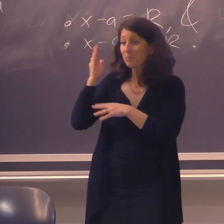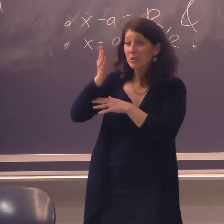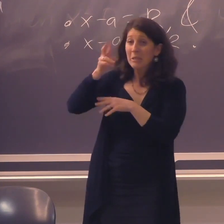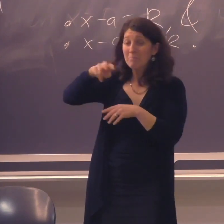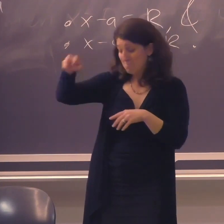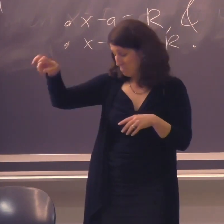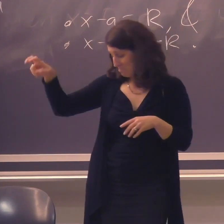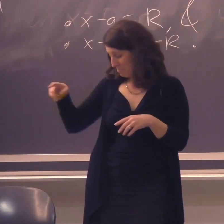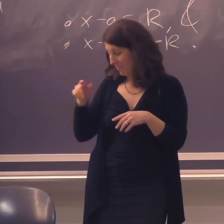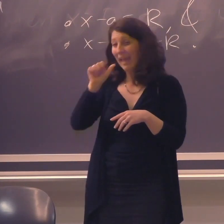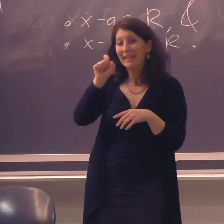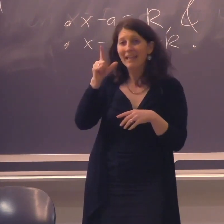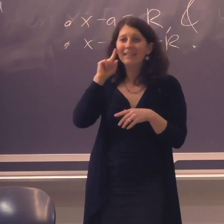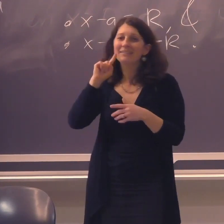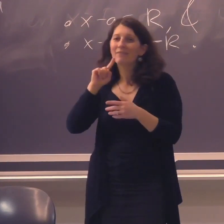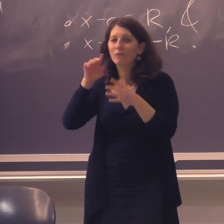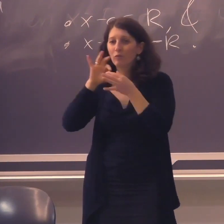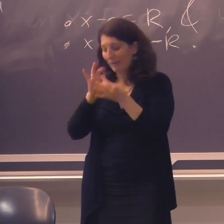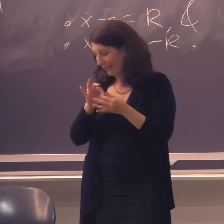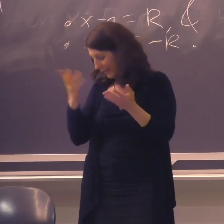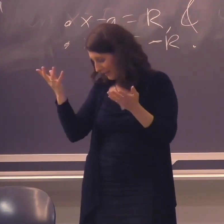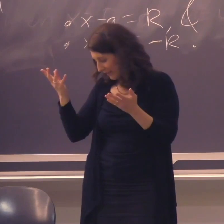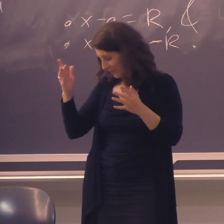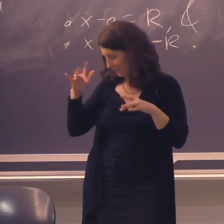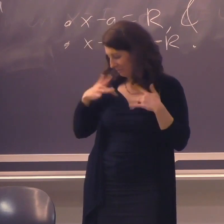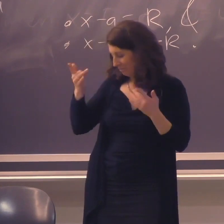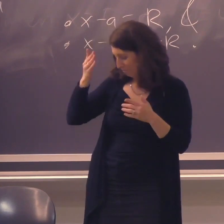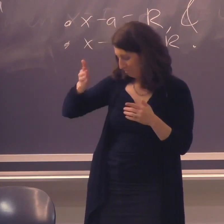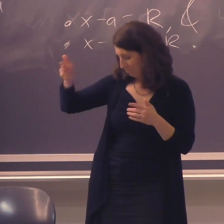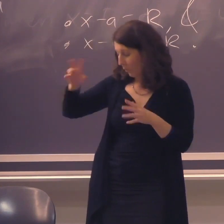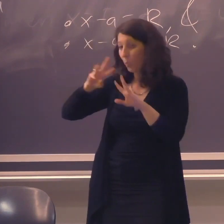For the past 20 years, he has presented